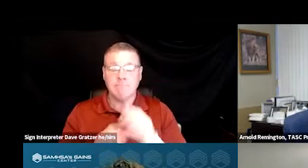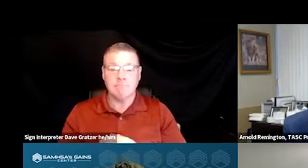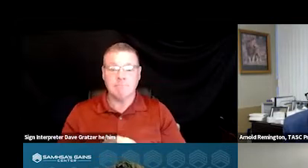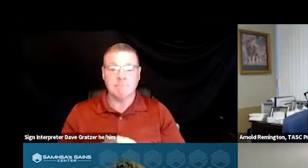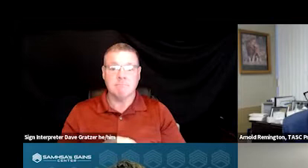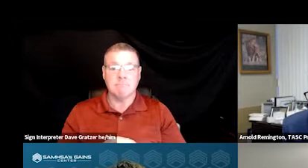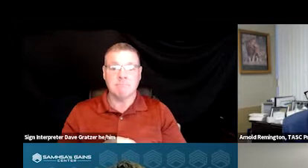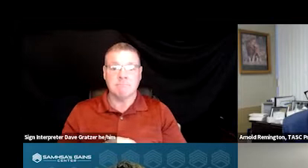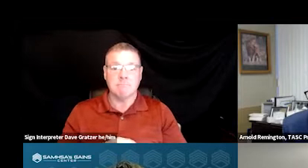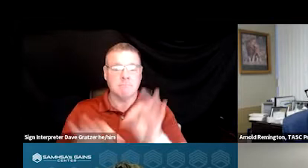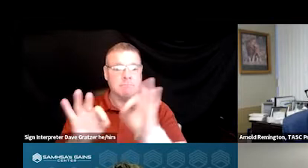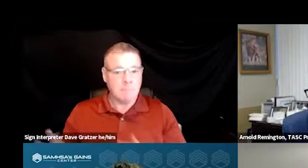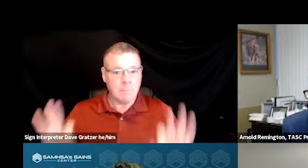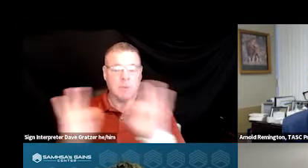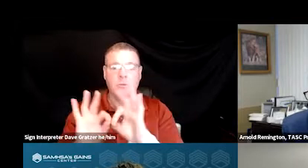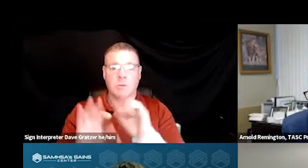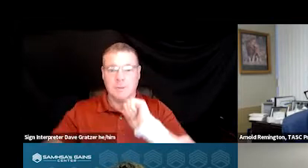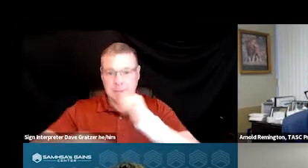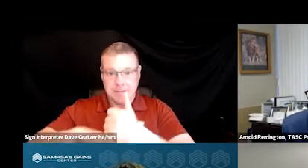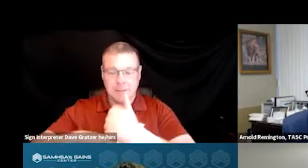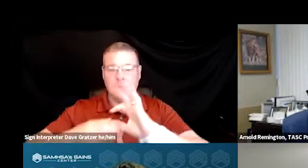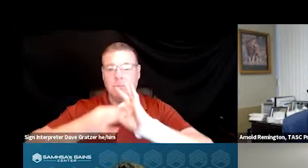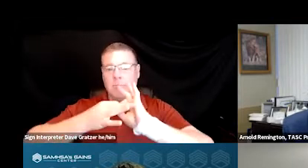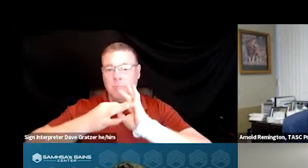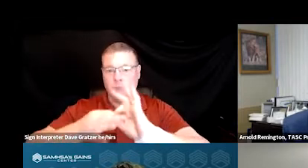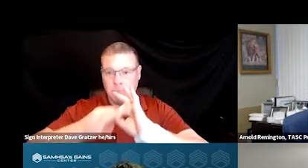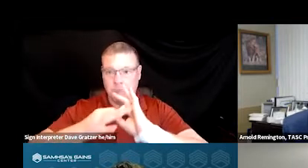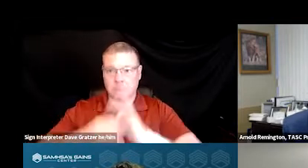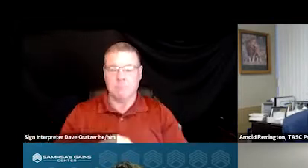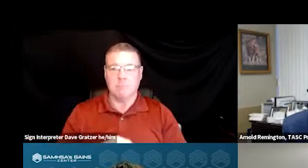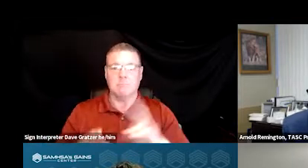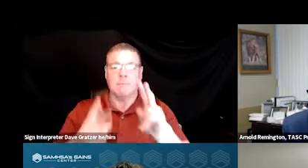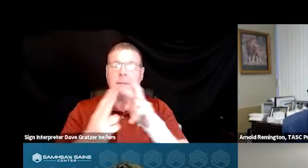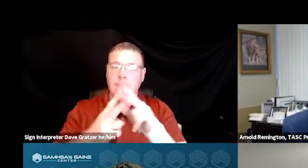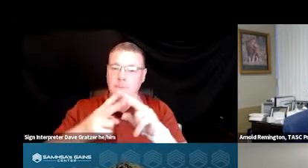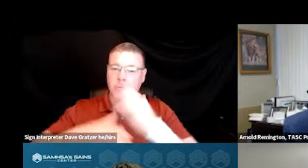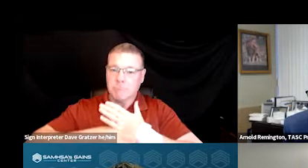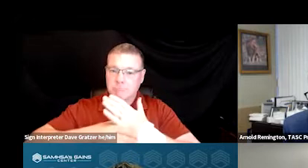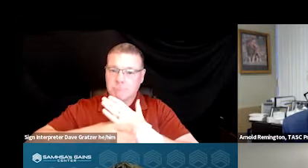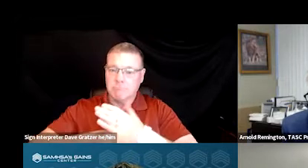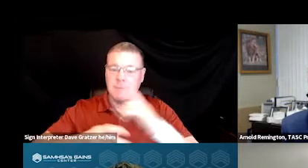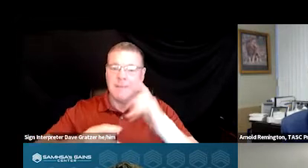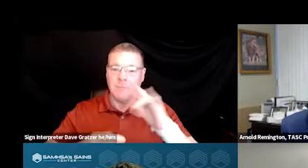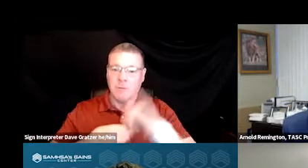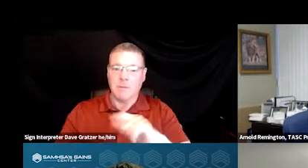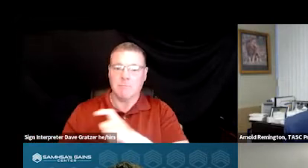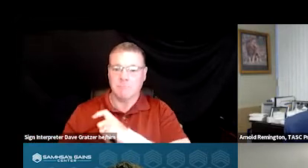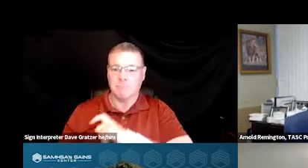was crucial in establishing relationships was partnering to address law enforcement training needs.